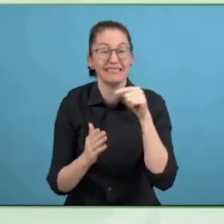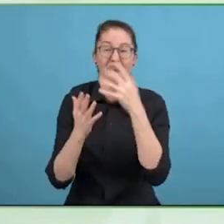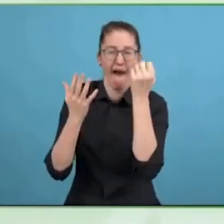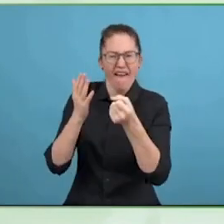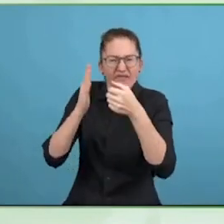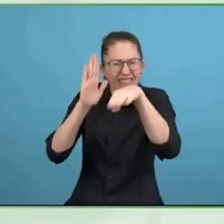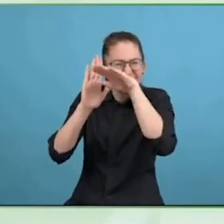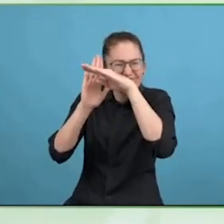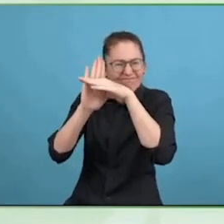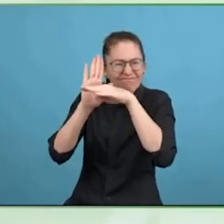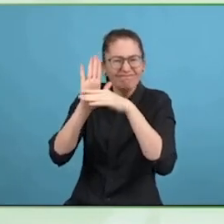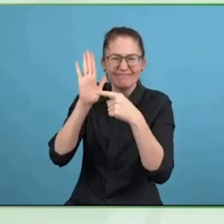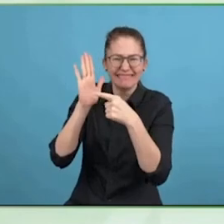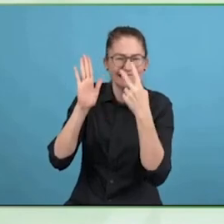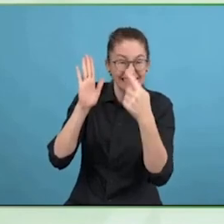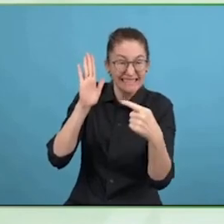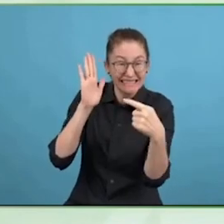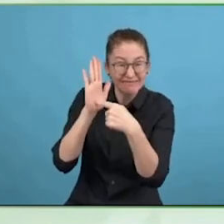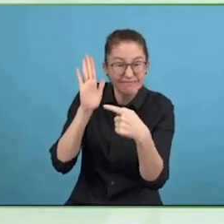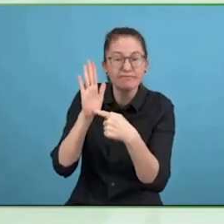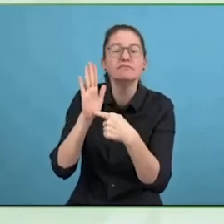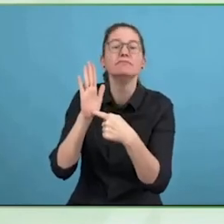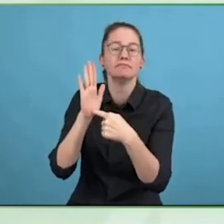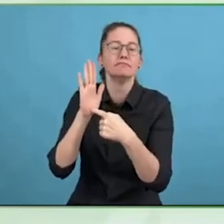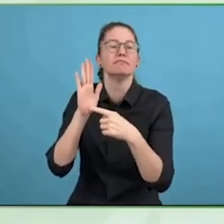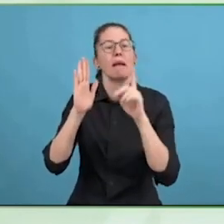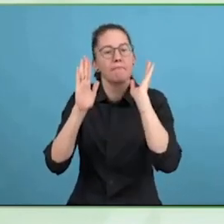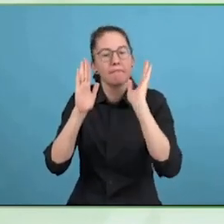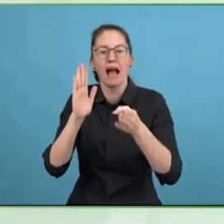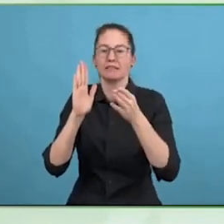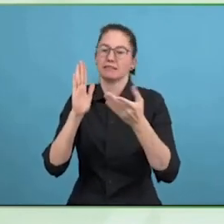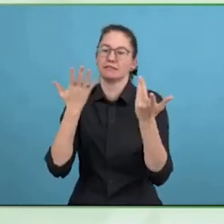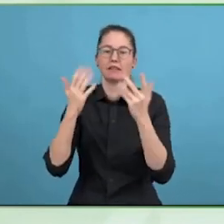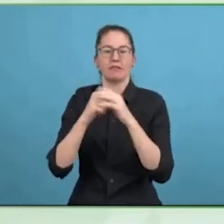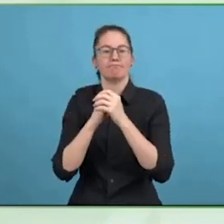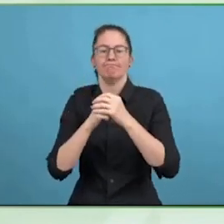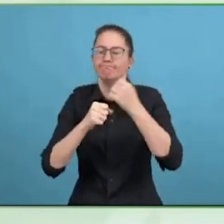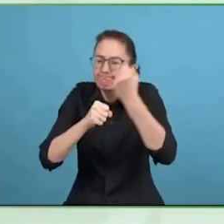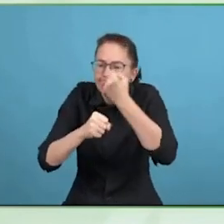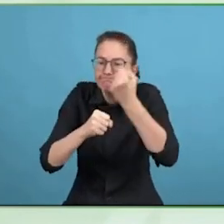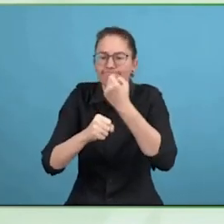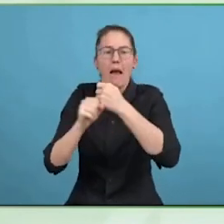the translations can be tricky and it is very expensive to actually